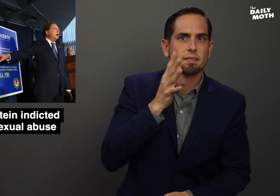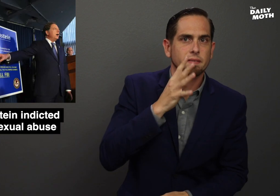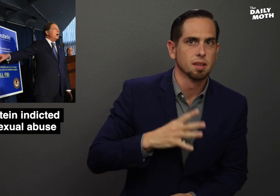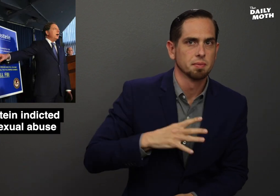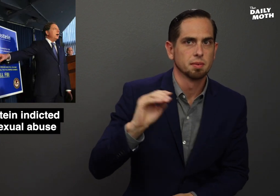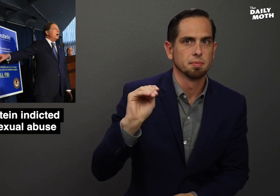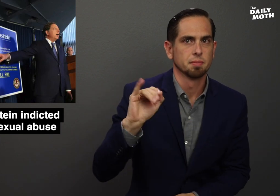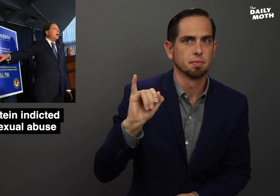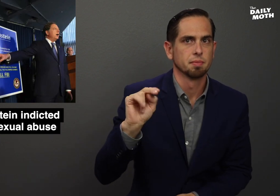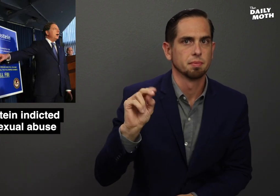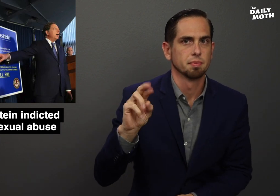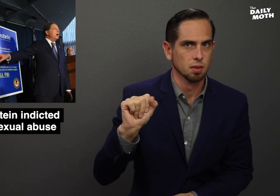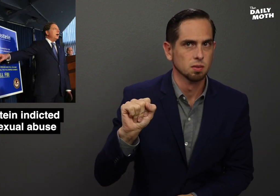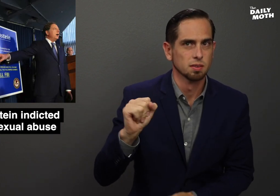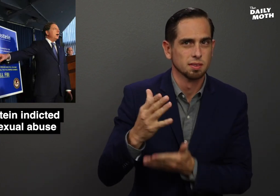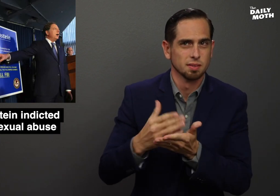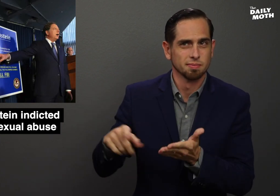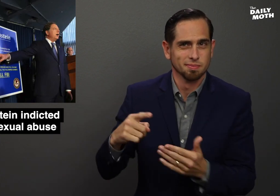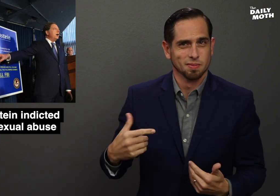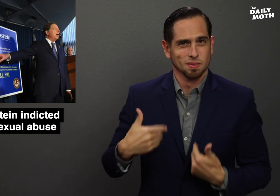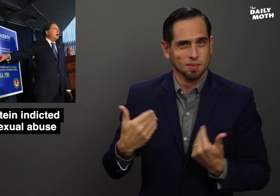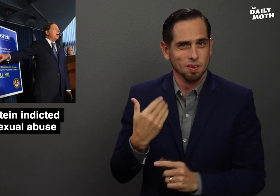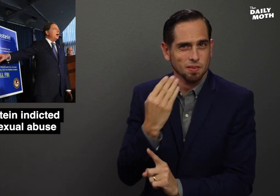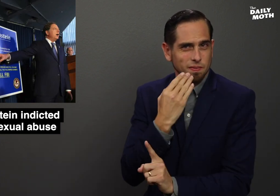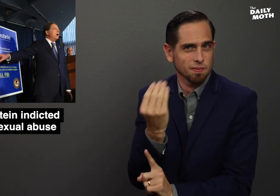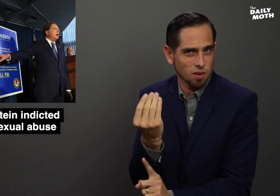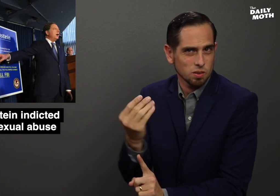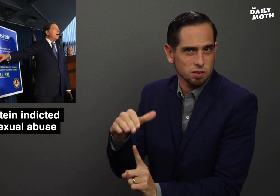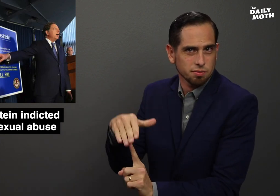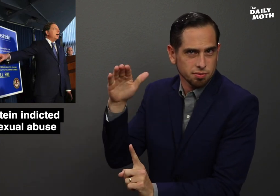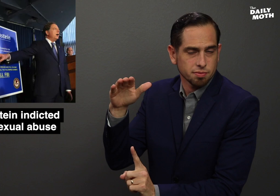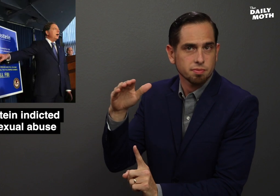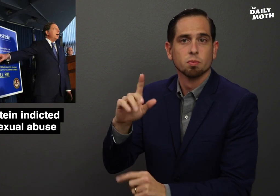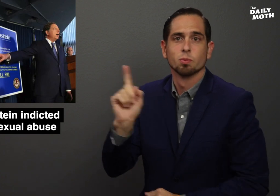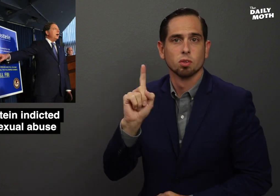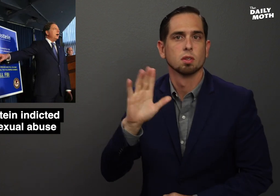of female minors, as young as 14, at his two homes